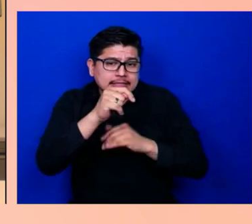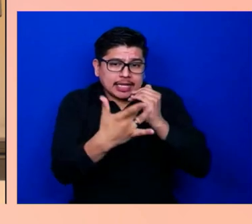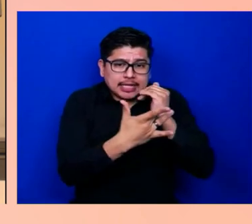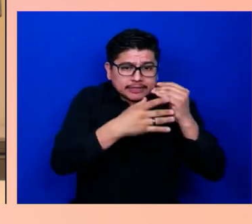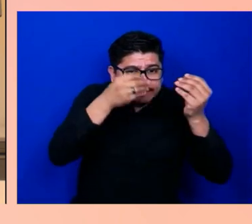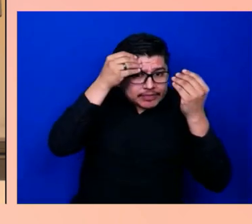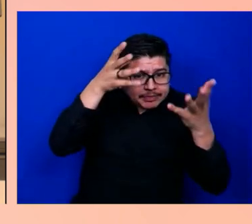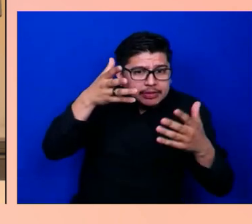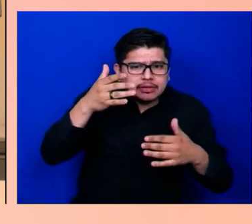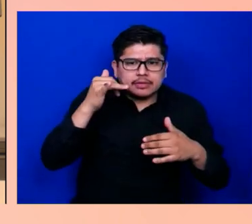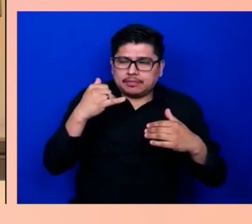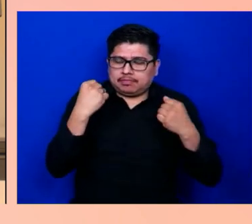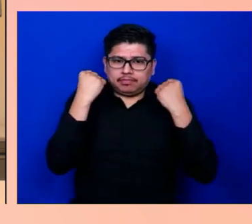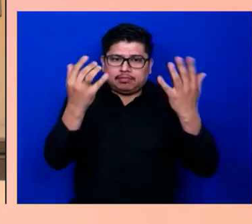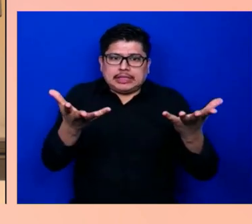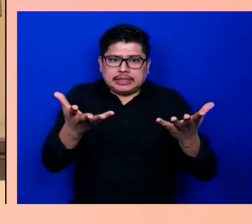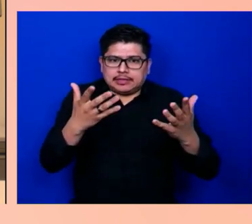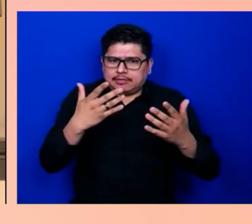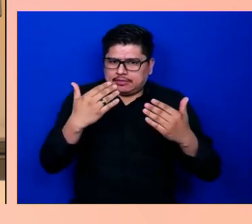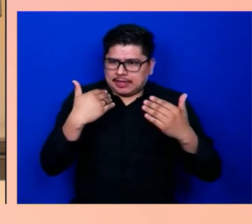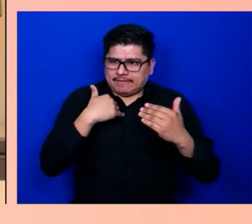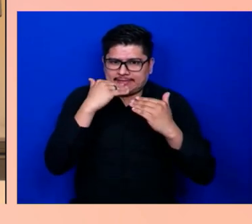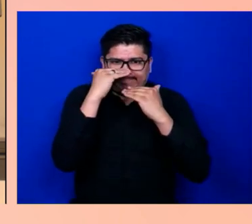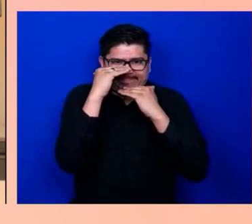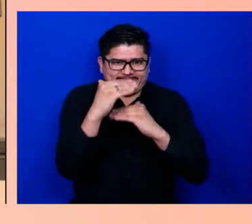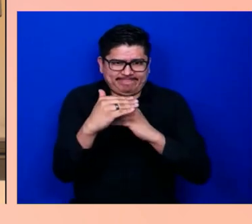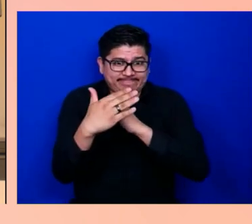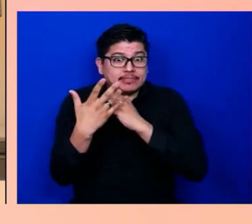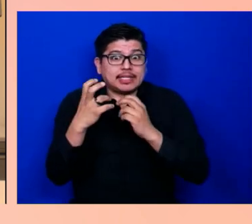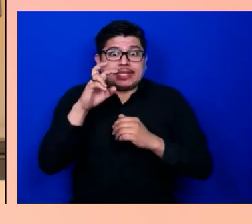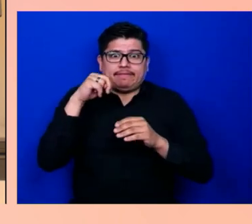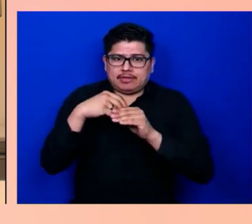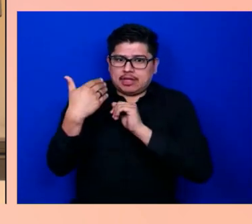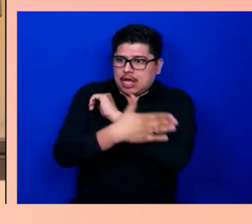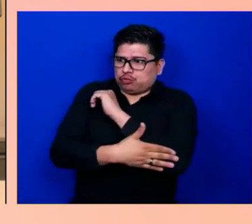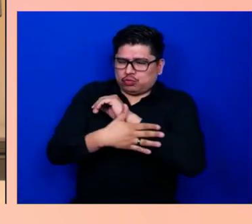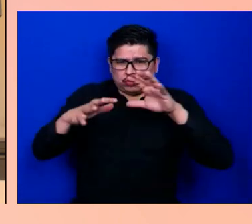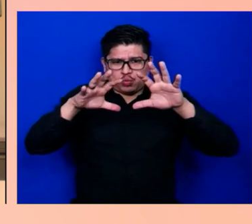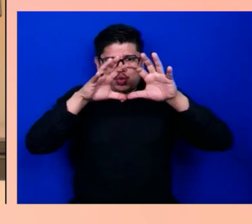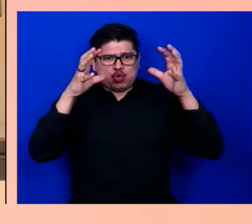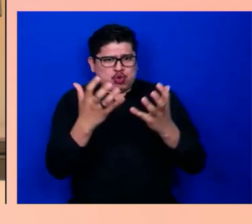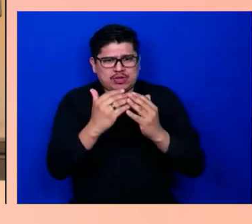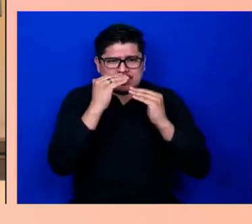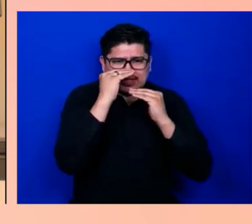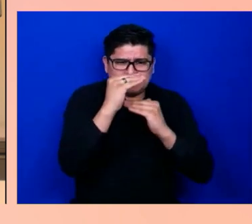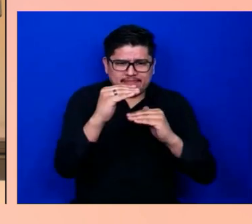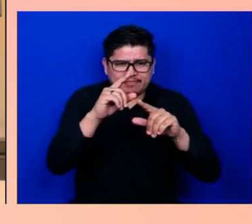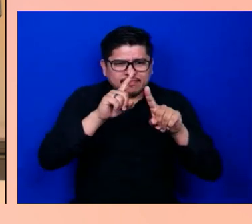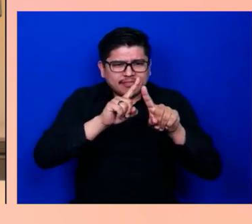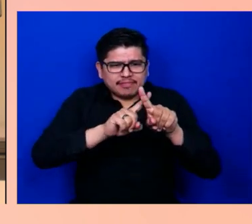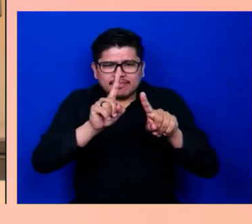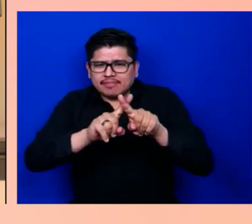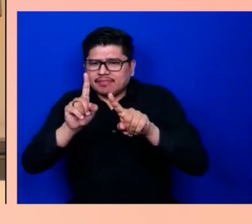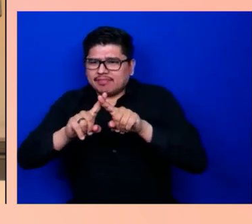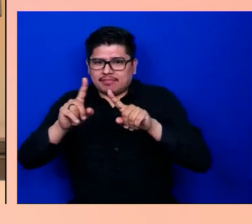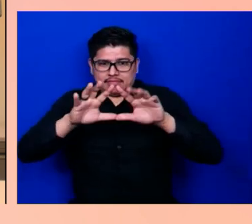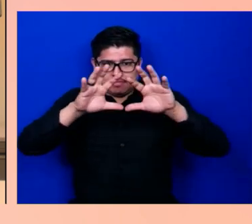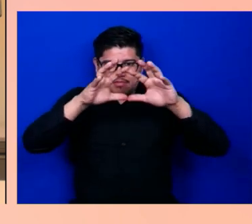in the country, in the world perhaps, where you can bring together all of those different disciplines and have them sit down together and meet together in order